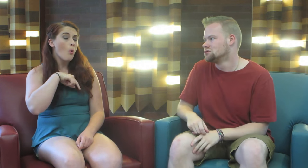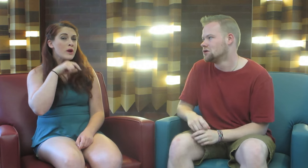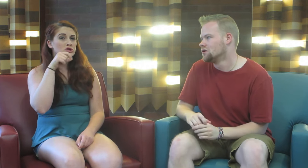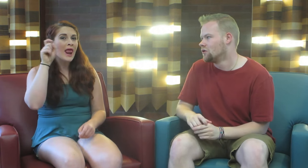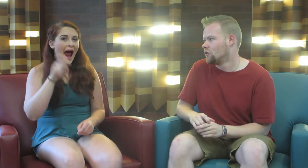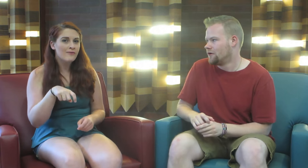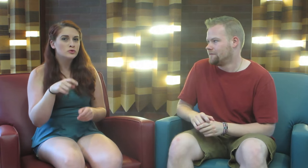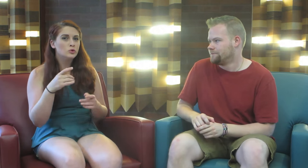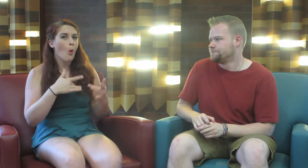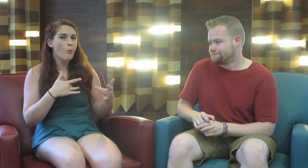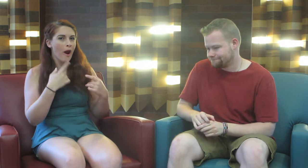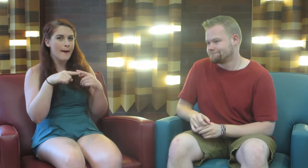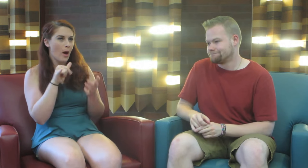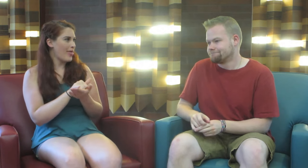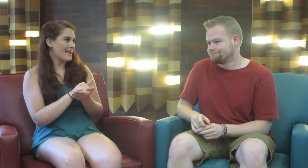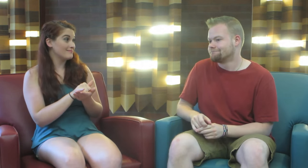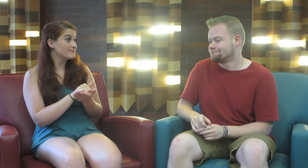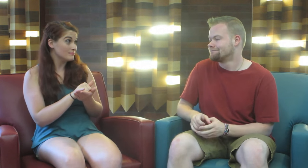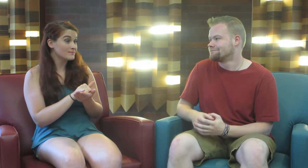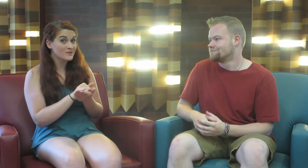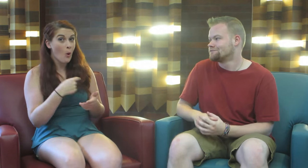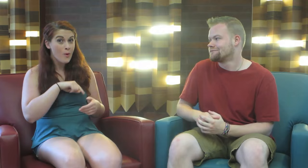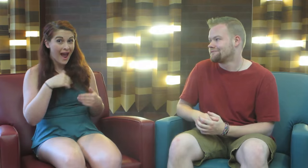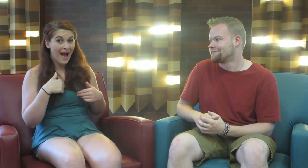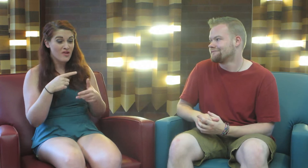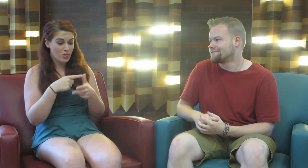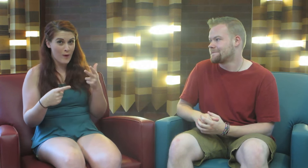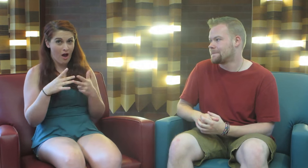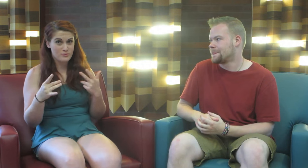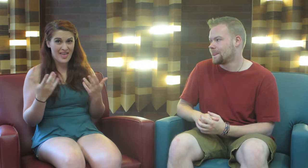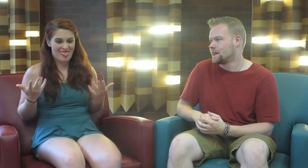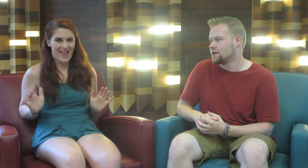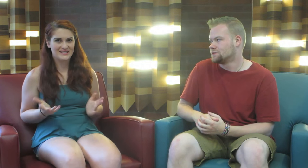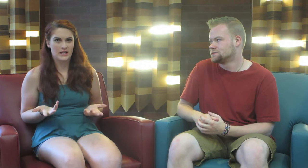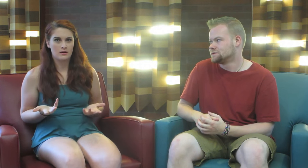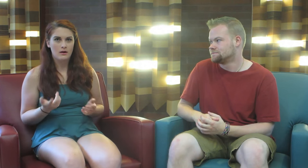G: We shouldn’t have to worry about that. We have three options, that’s it.